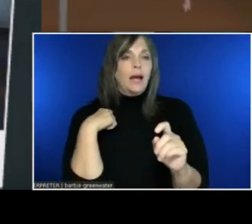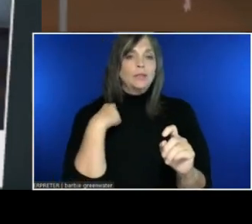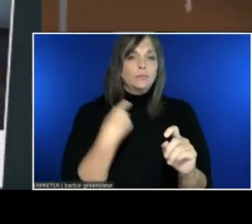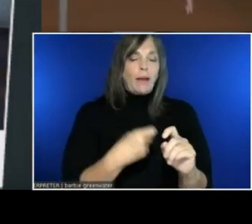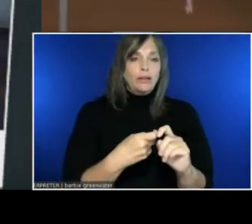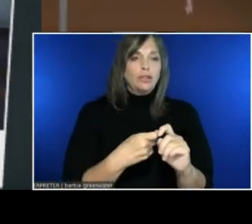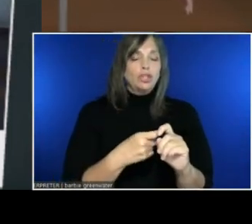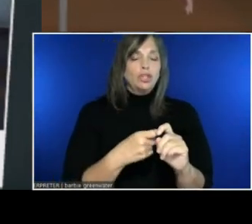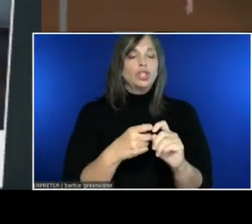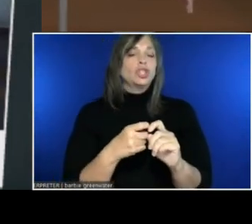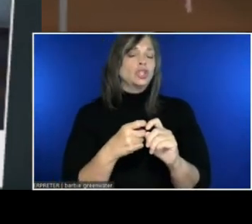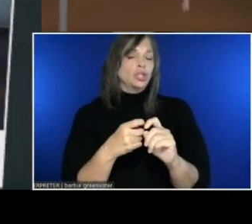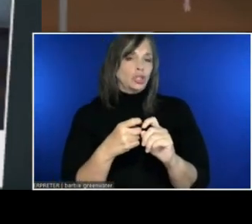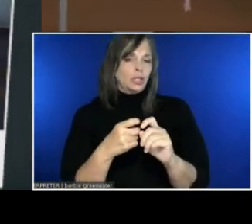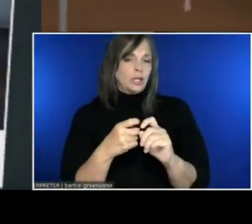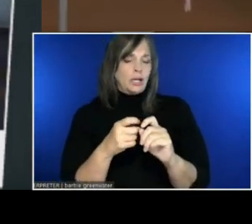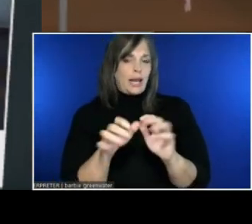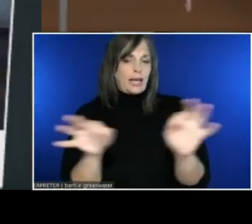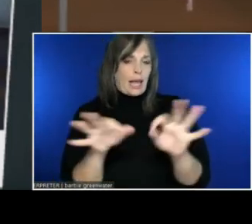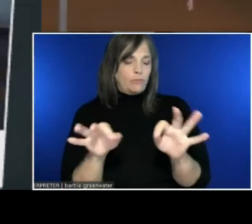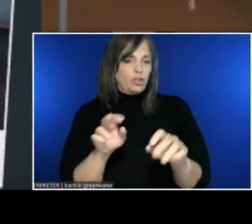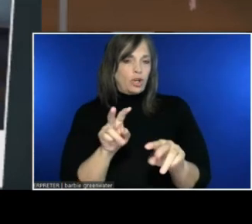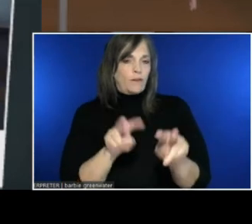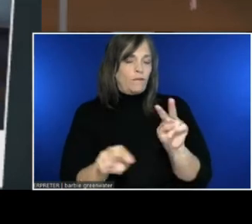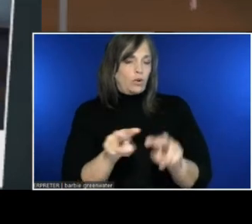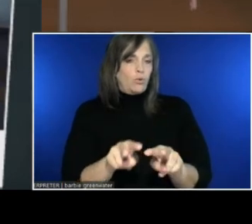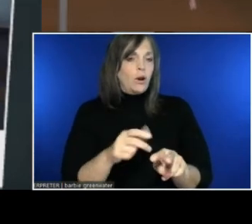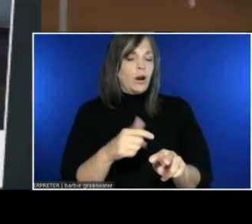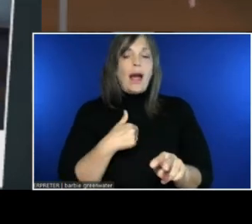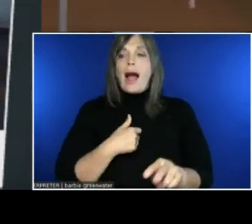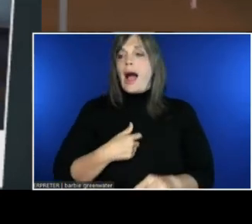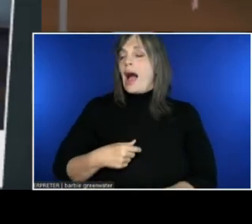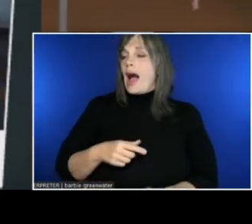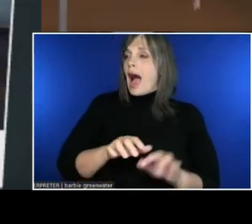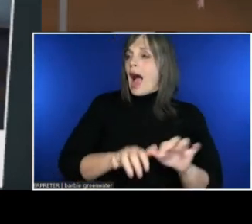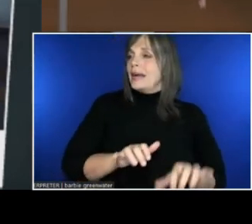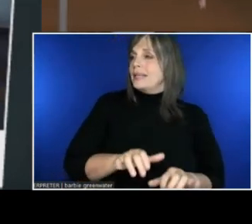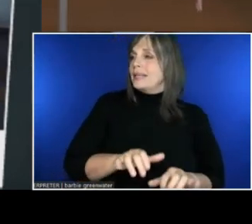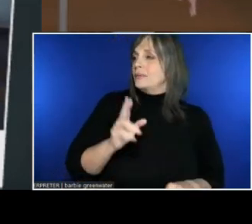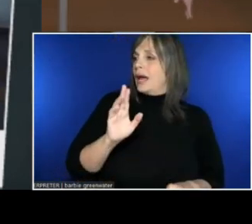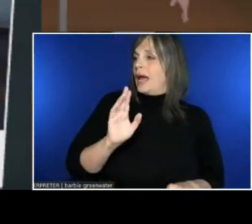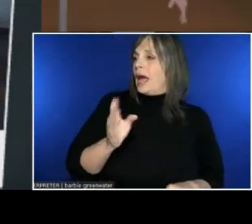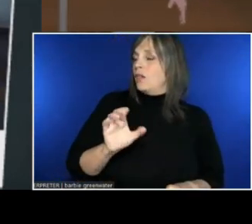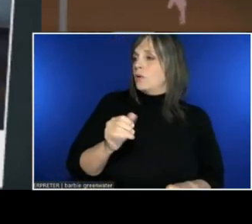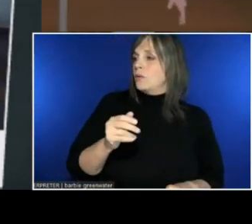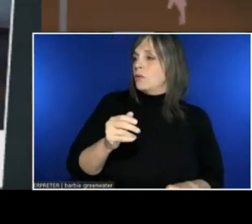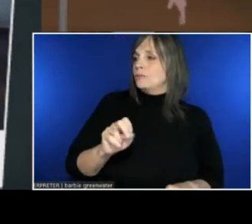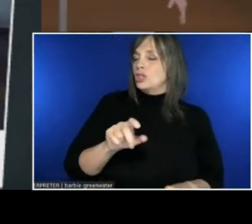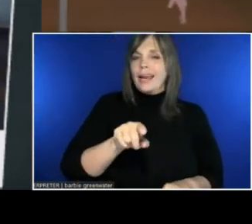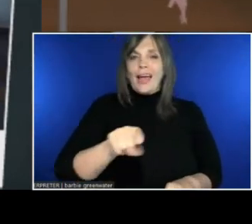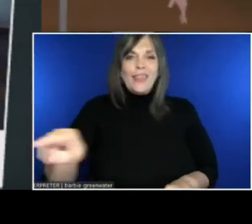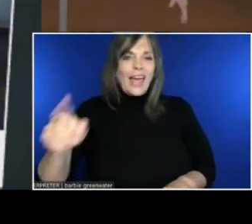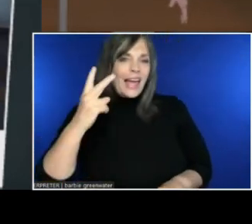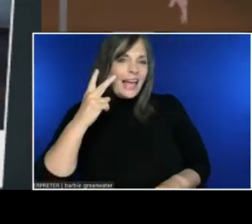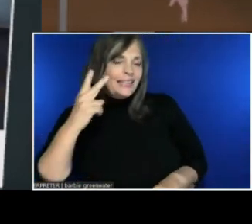And where, as I typed "hello captions", they see "hola subtitulos".